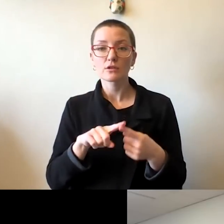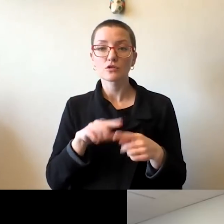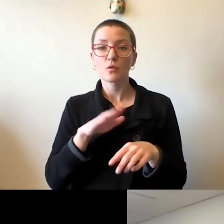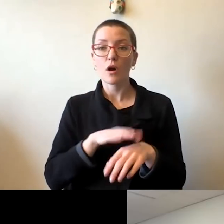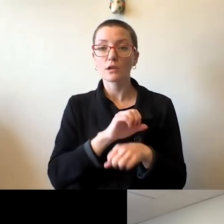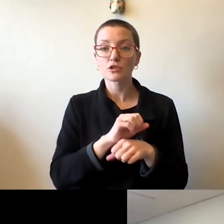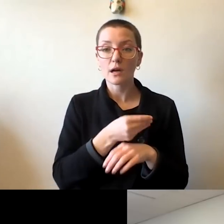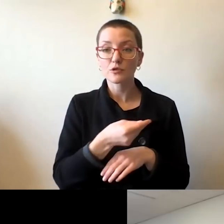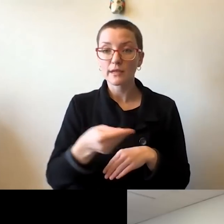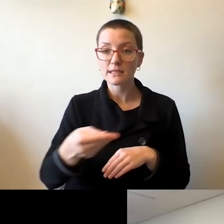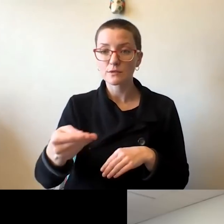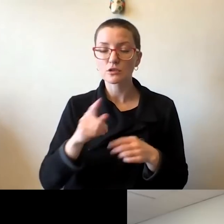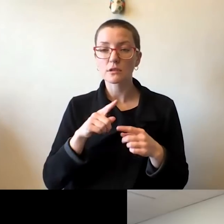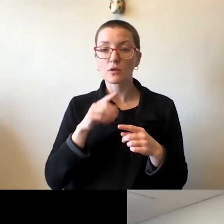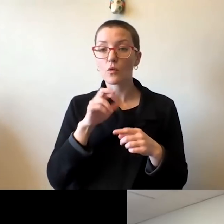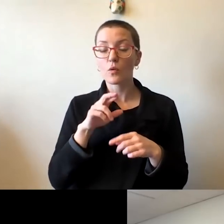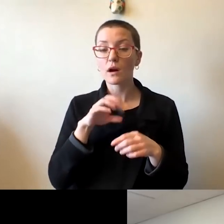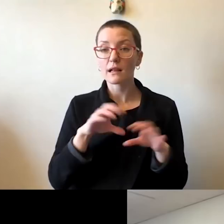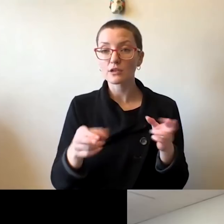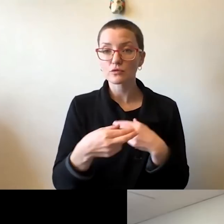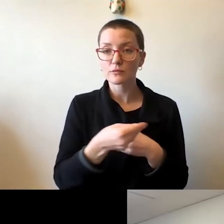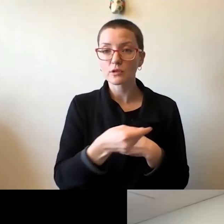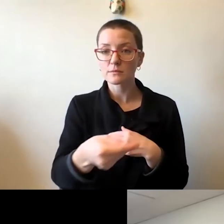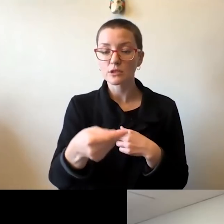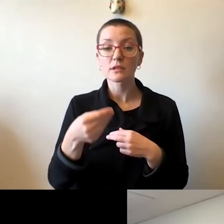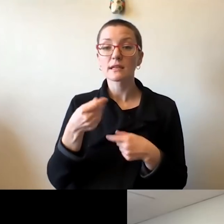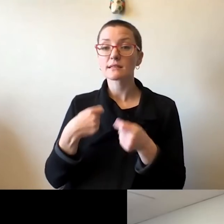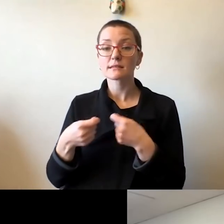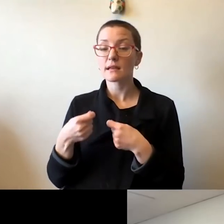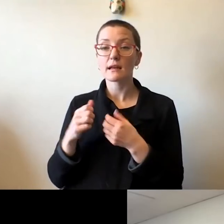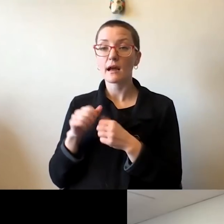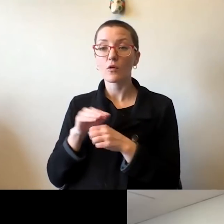The spread is likely to be through our household